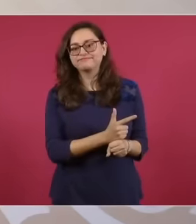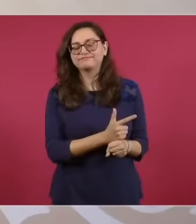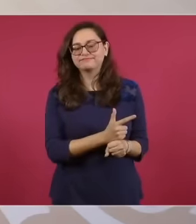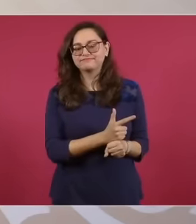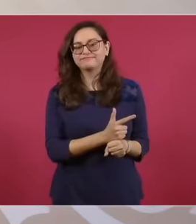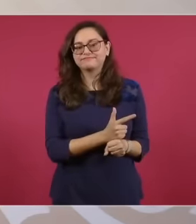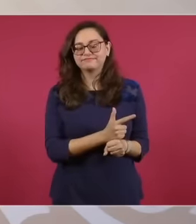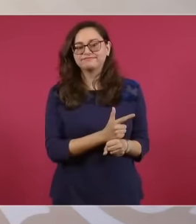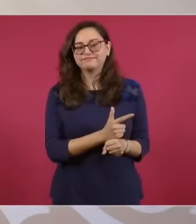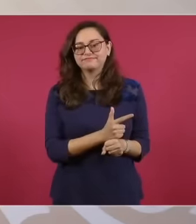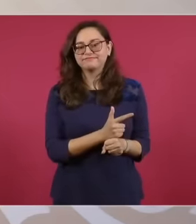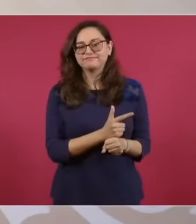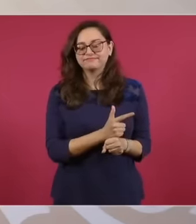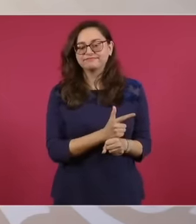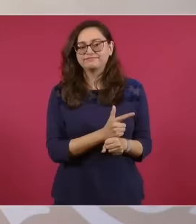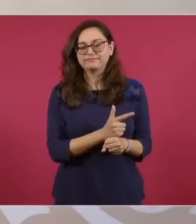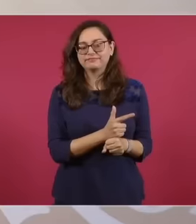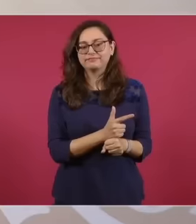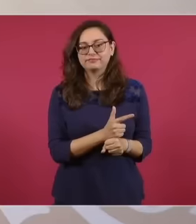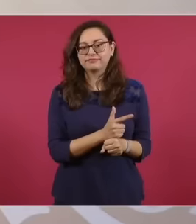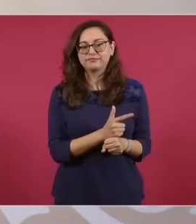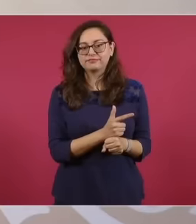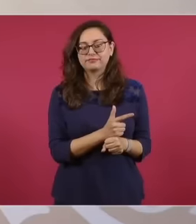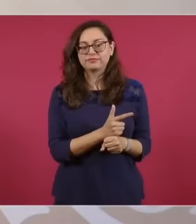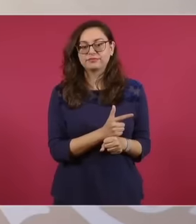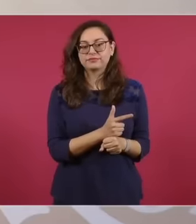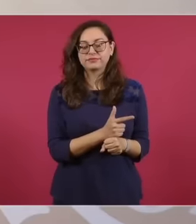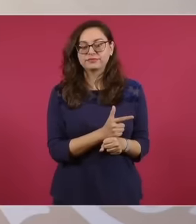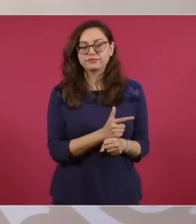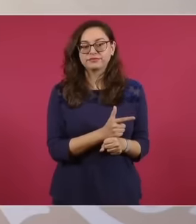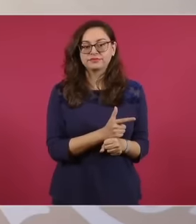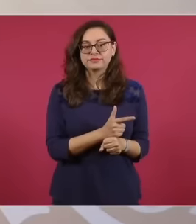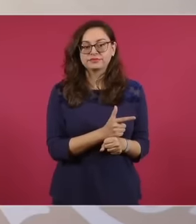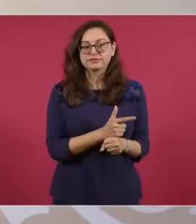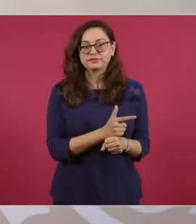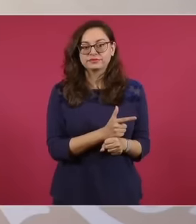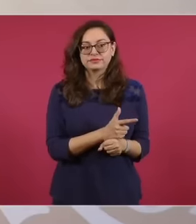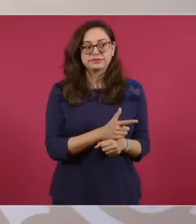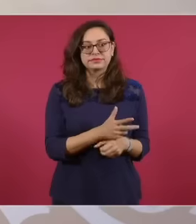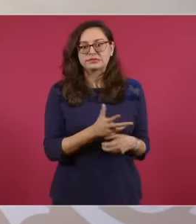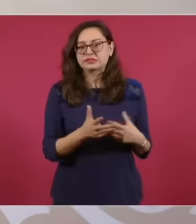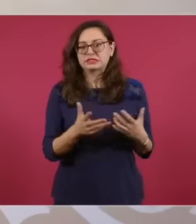are encouraging